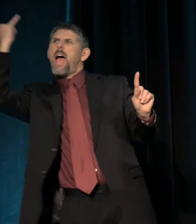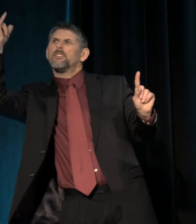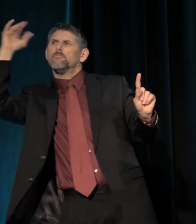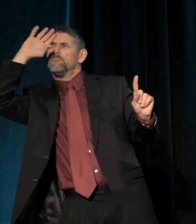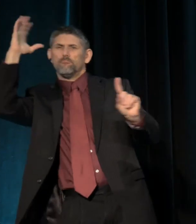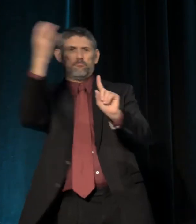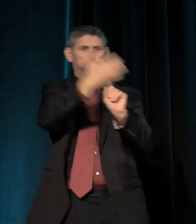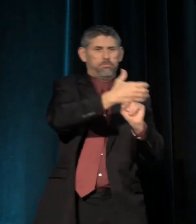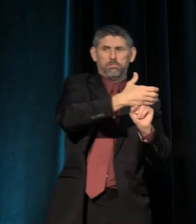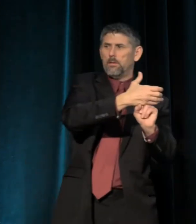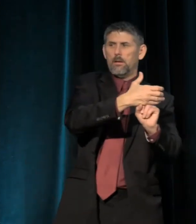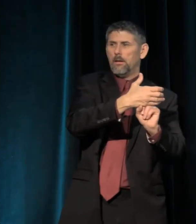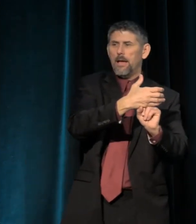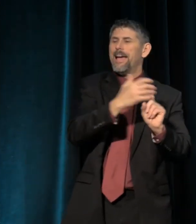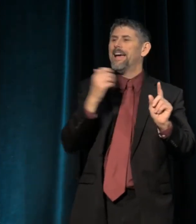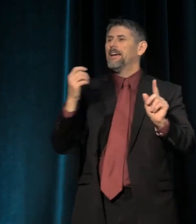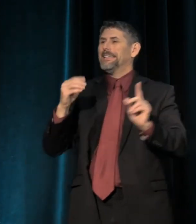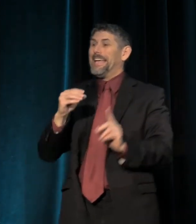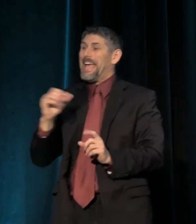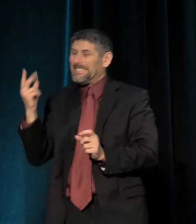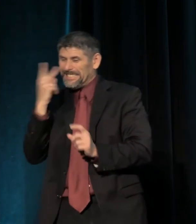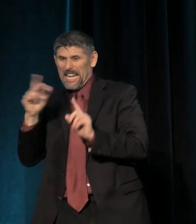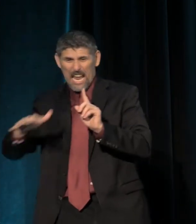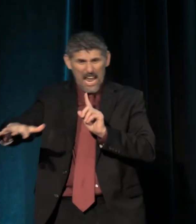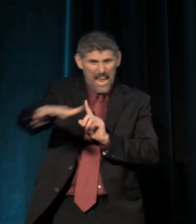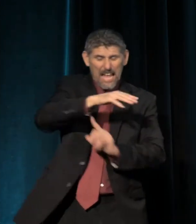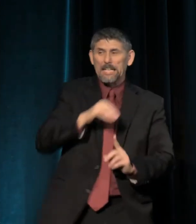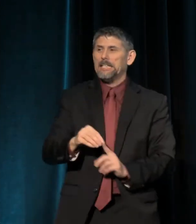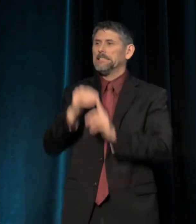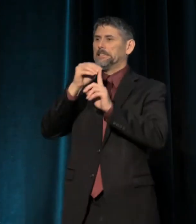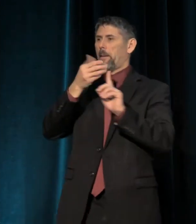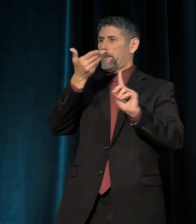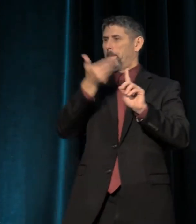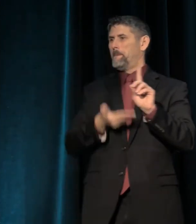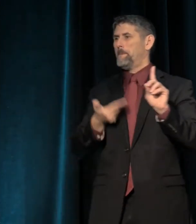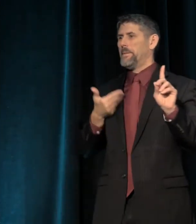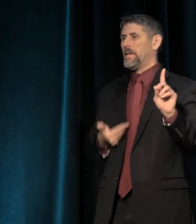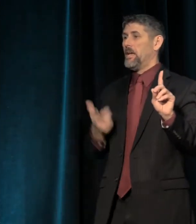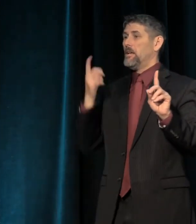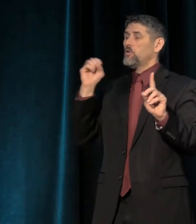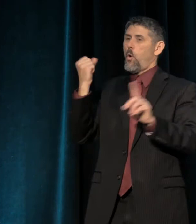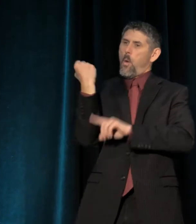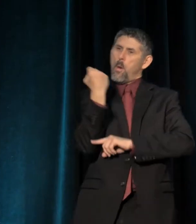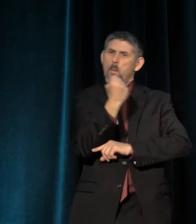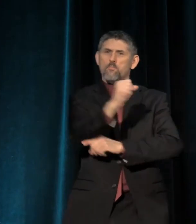indeed, everything and anything, except me." And so the movement for Black Lives has called upon us